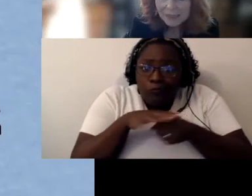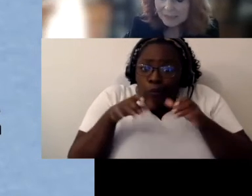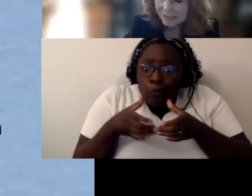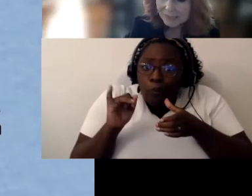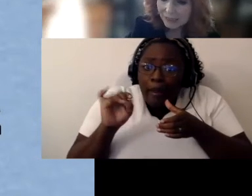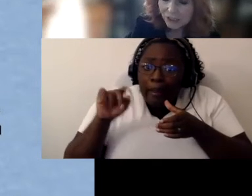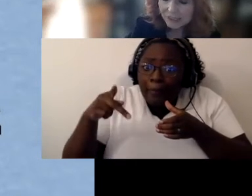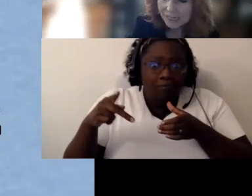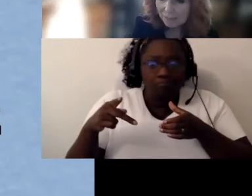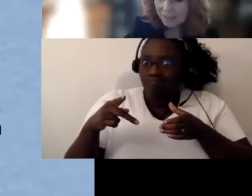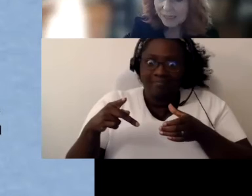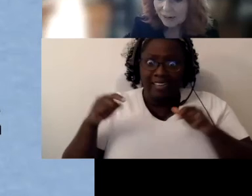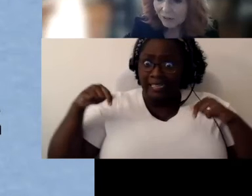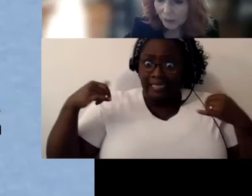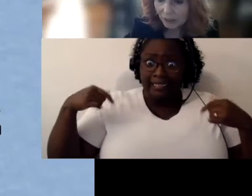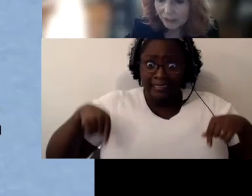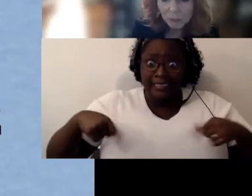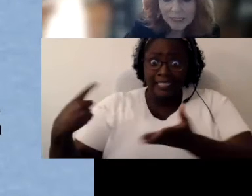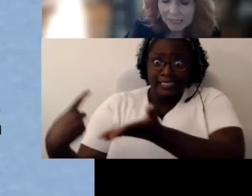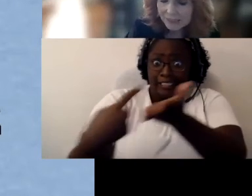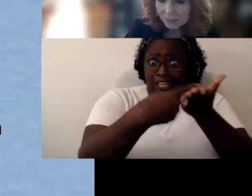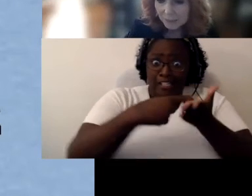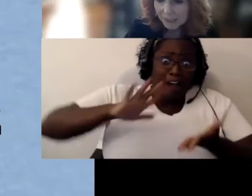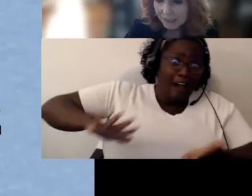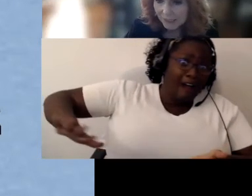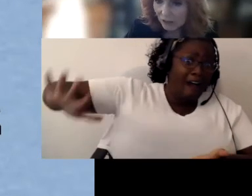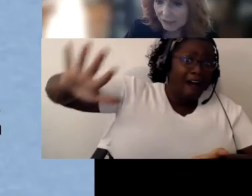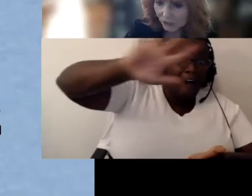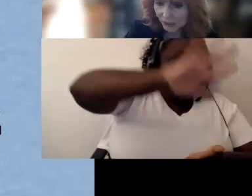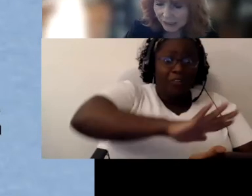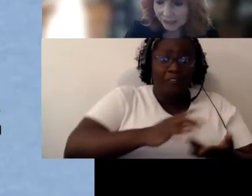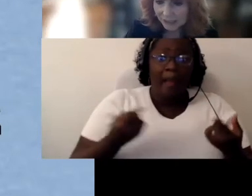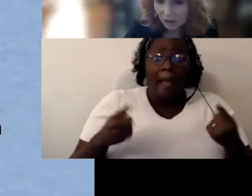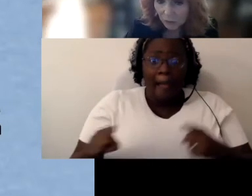This discussion is happening everywhere and need to be in our district and in our work